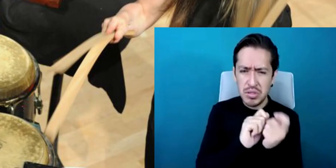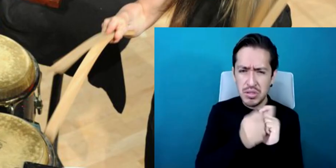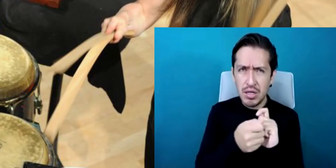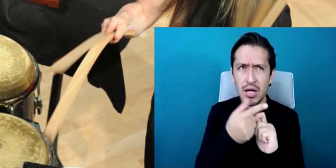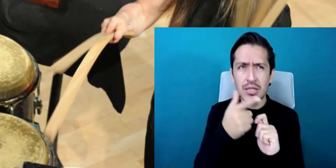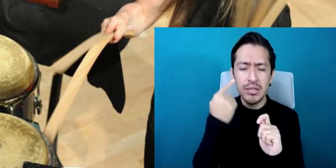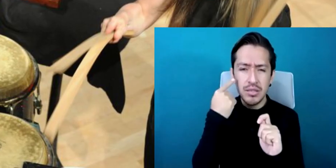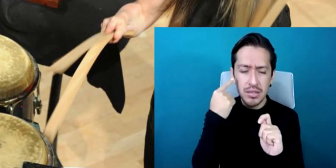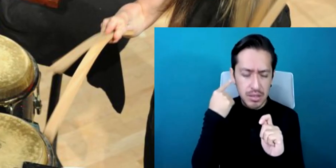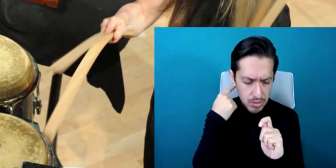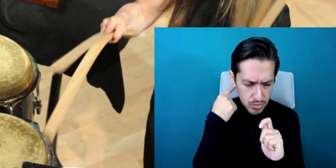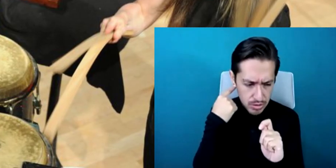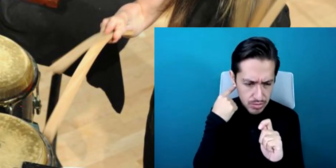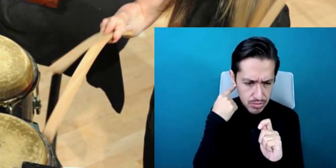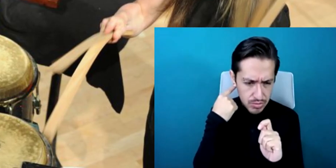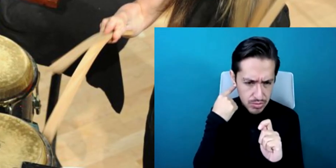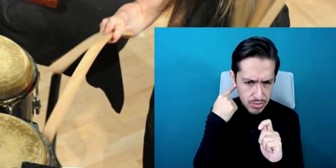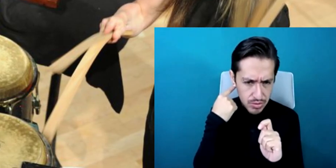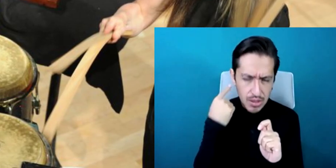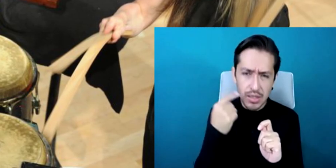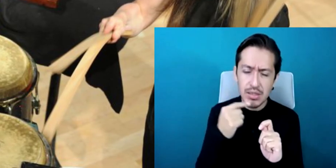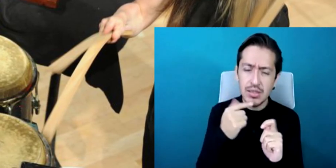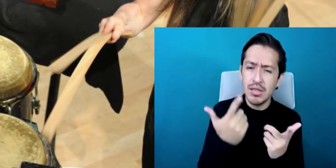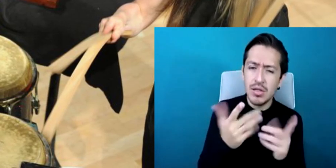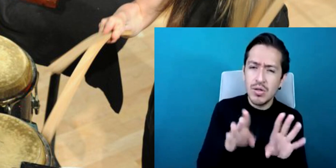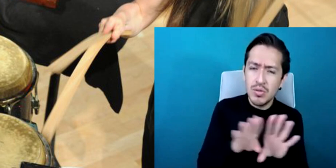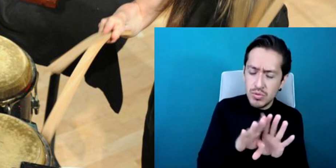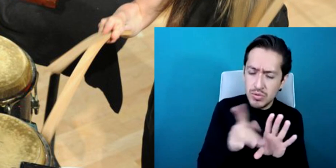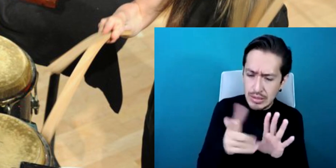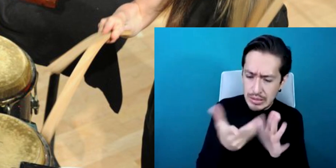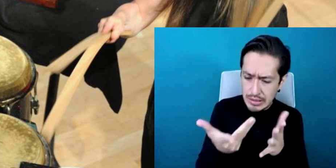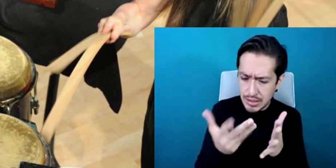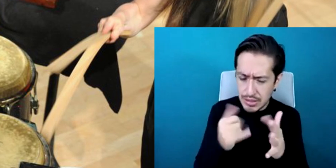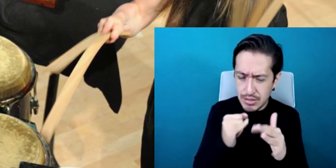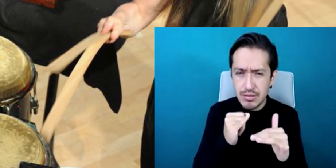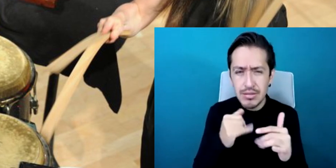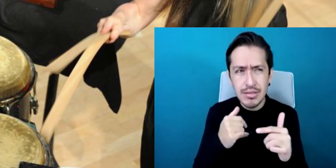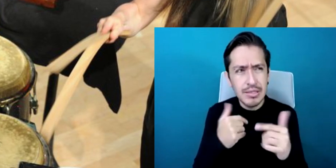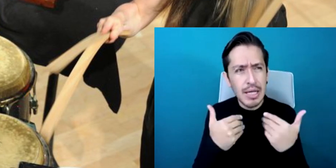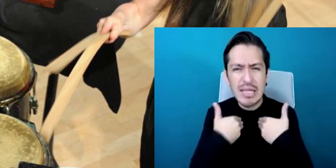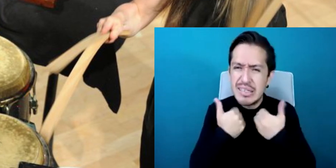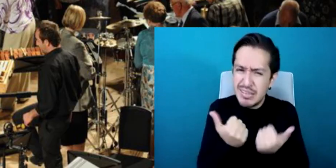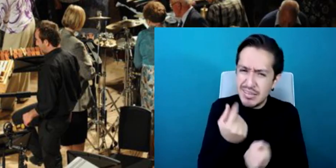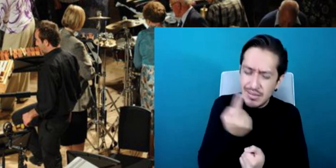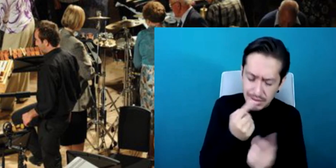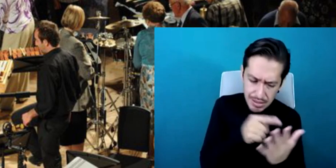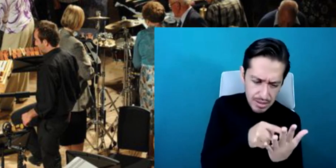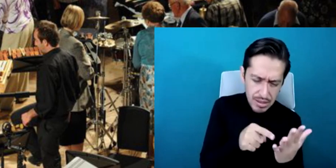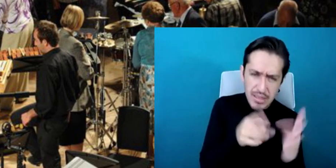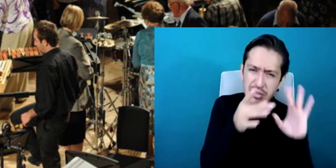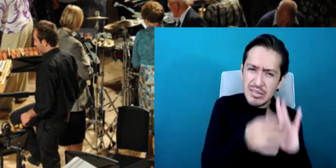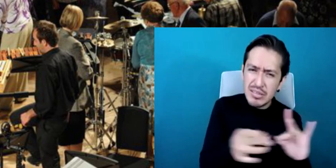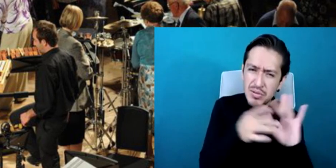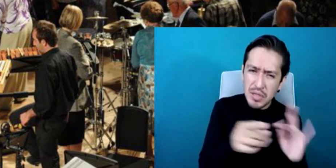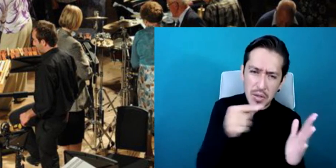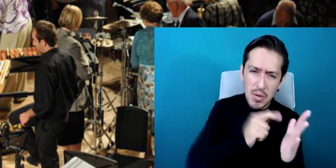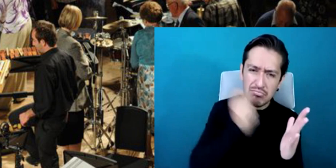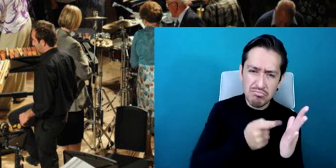and interpreting that sound story into the space you're in and that includes the audience so really